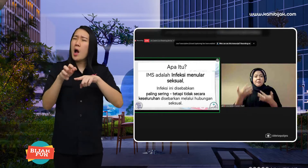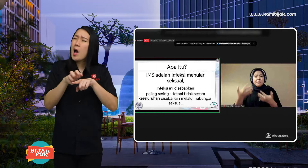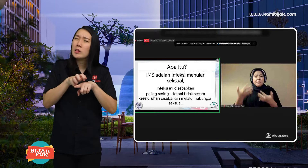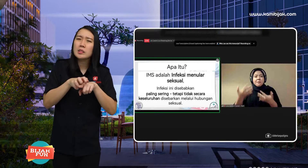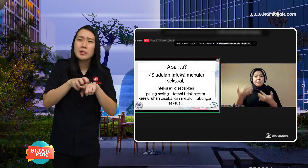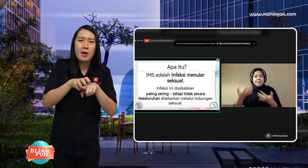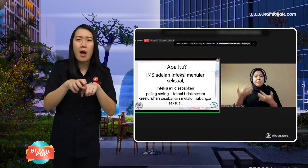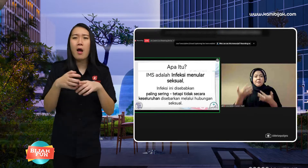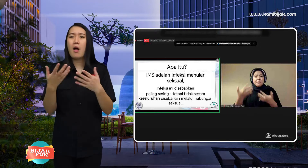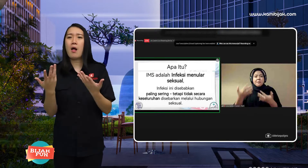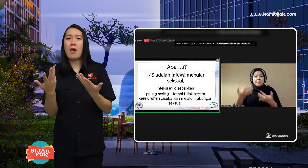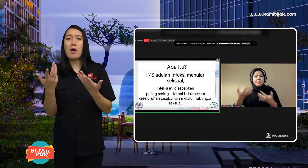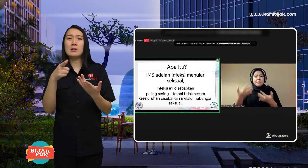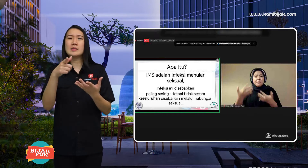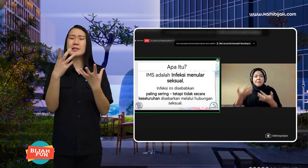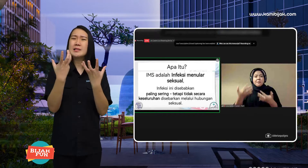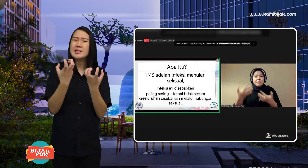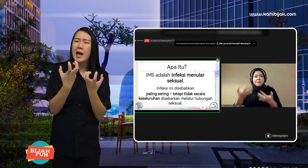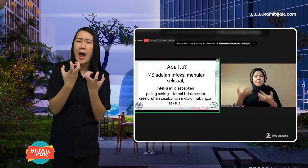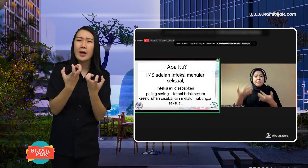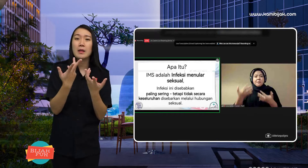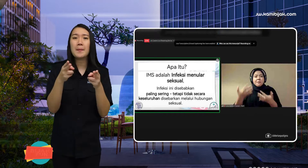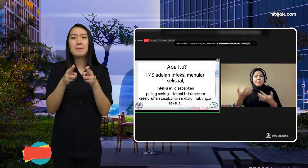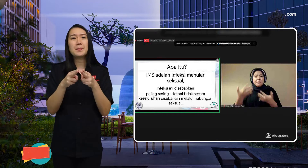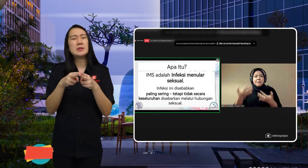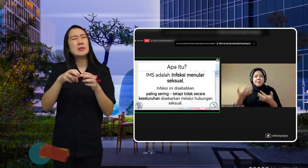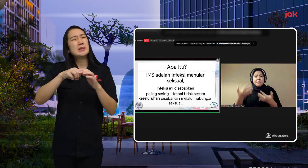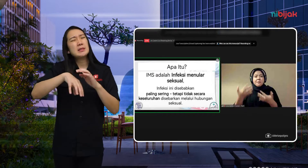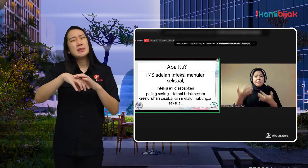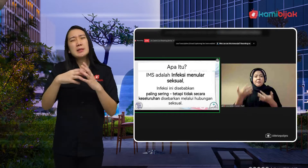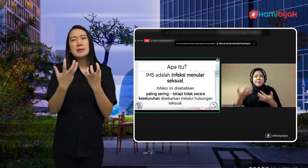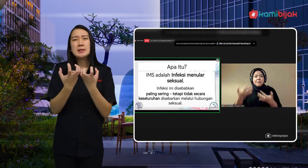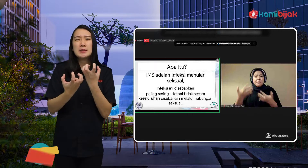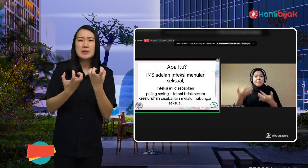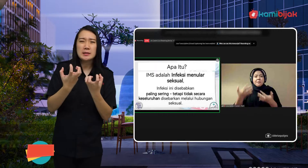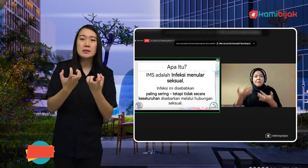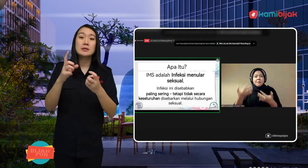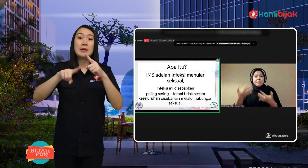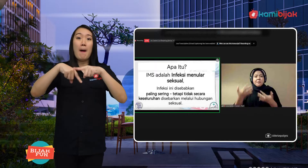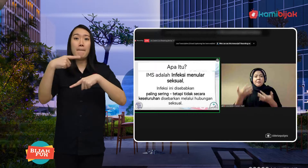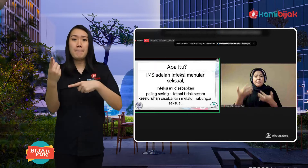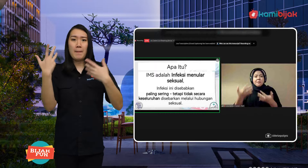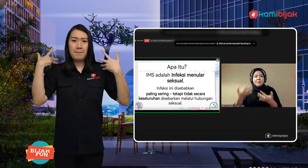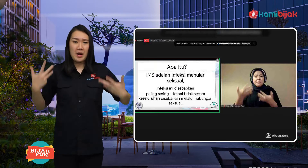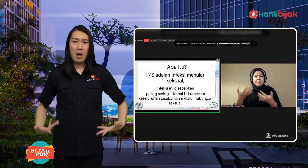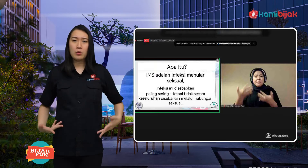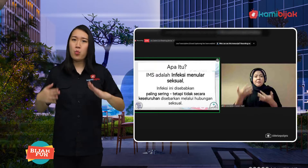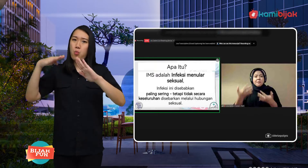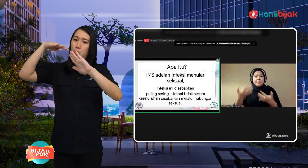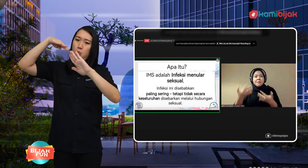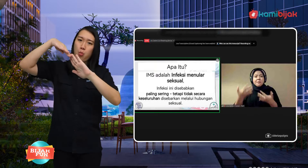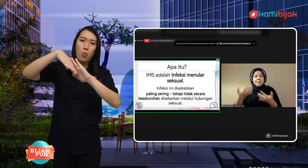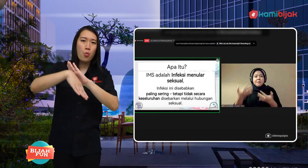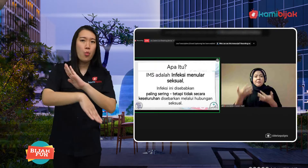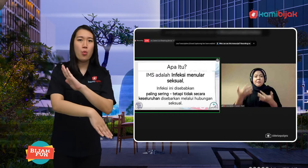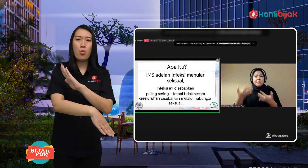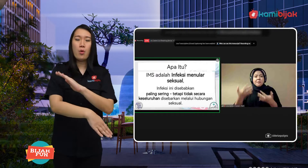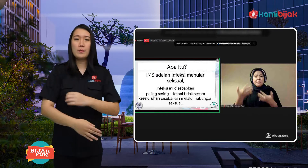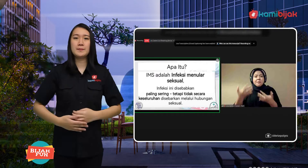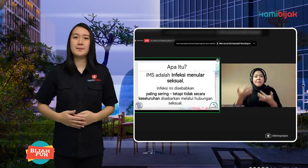and itching in the genitals, pain when urinate to lose weight.